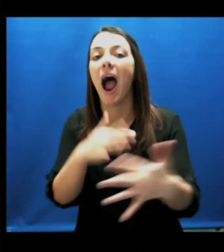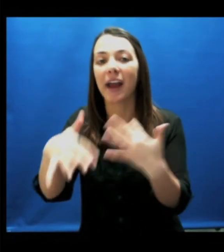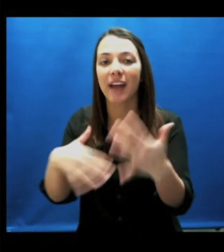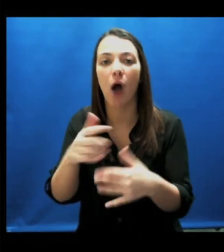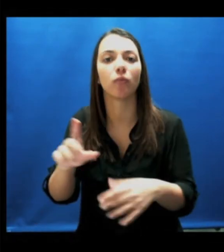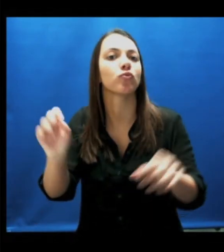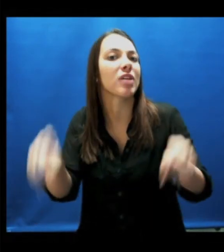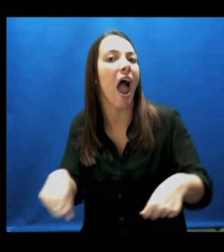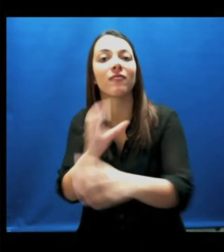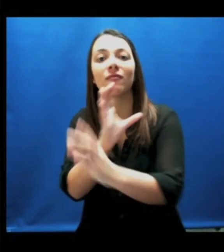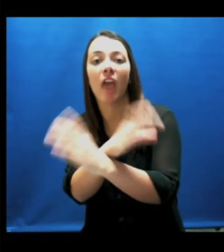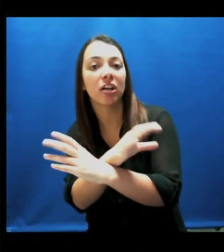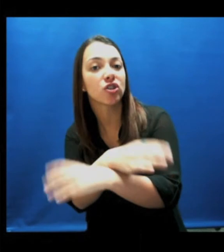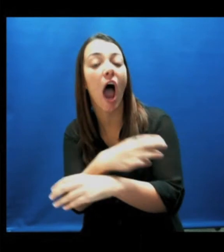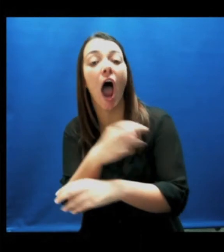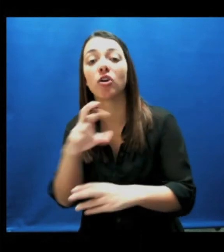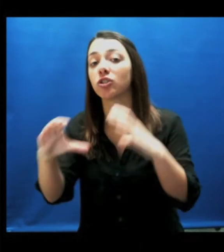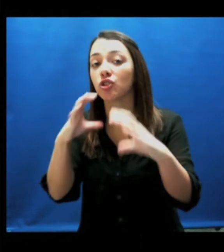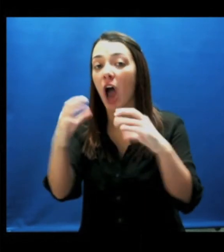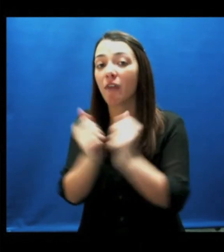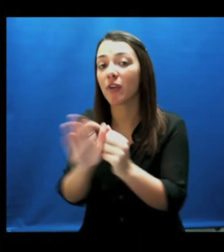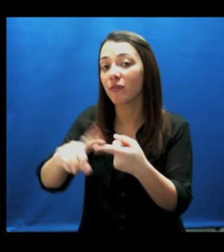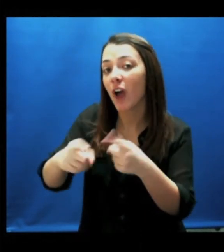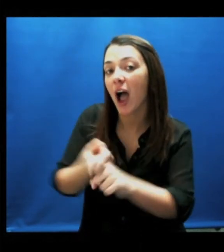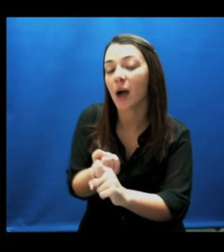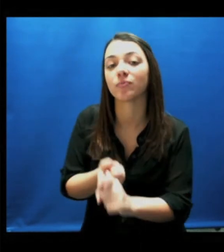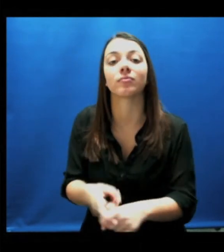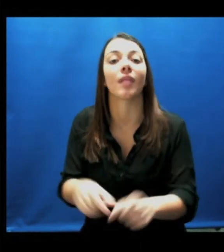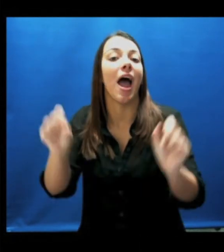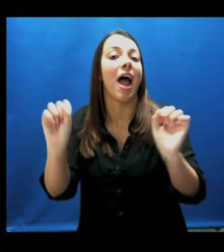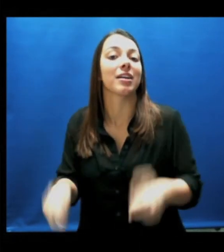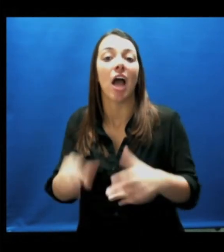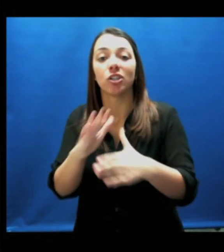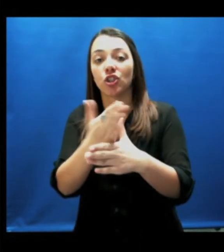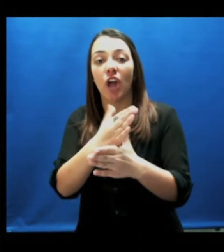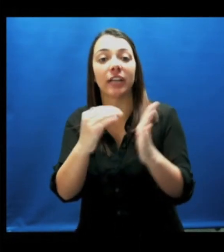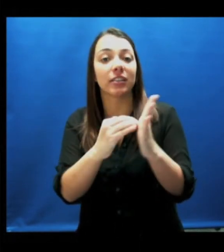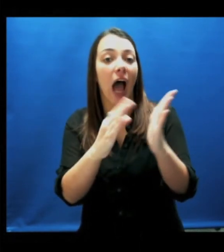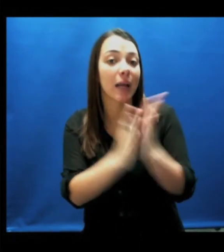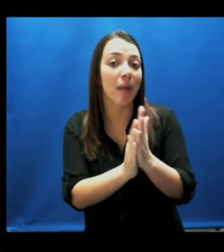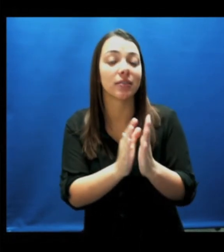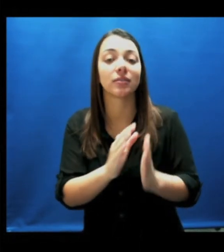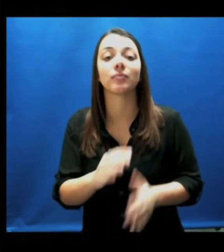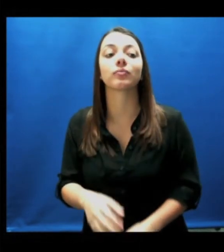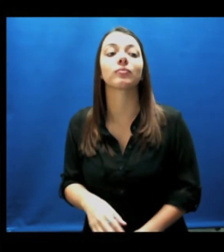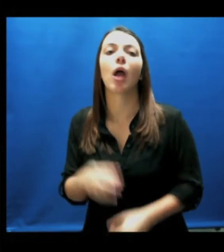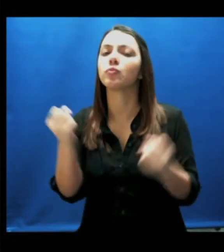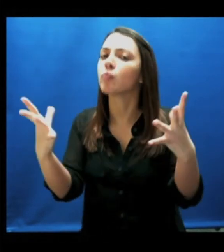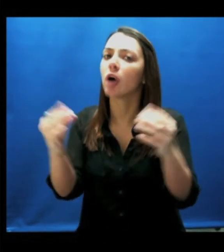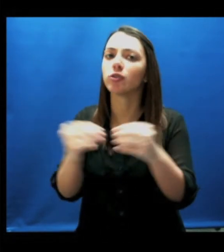"Hangouts" is where you can video chat, chat with friends, share documents and more.